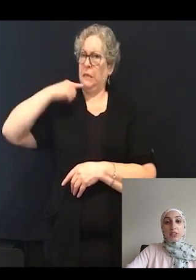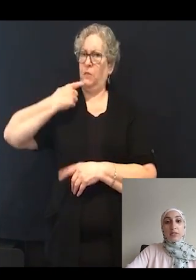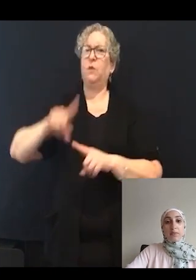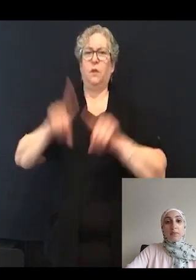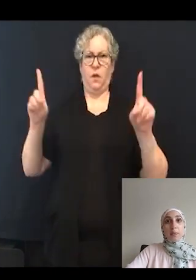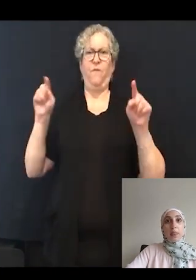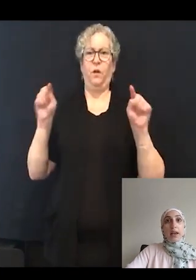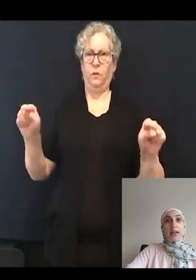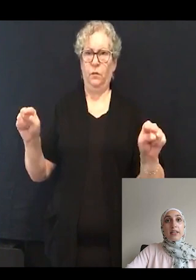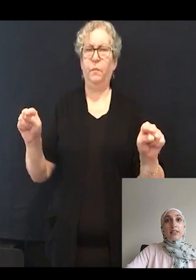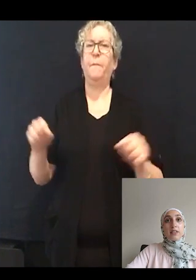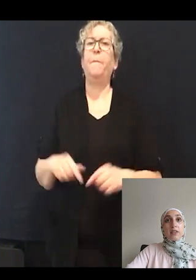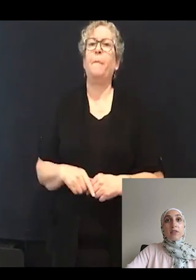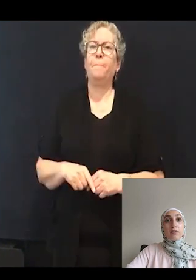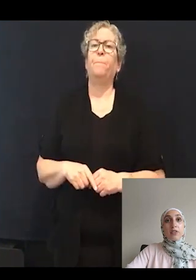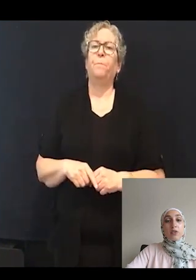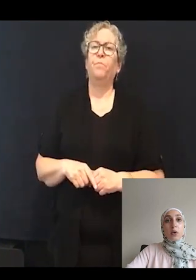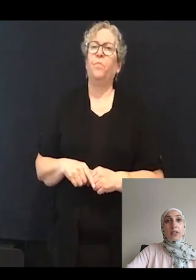and it is the first quantitative assessment